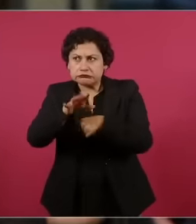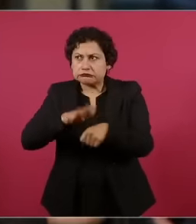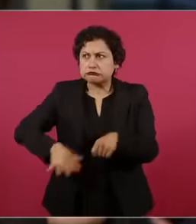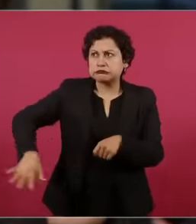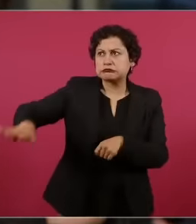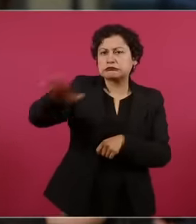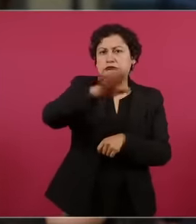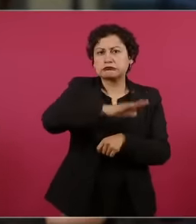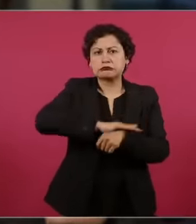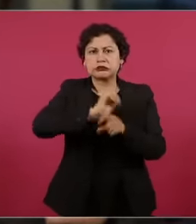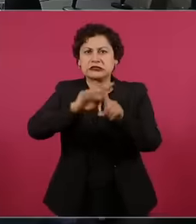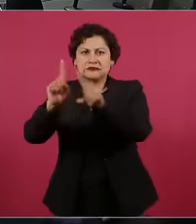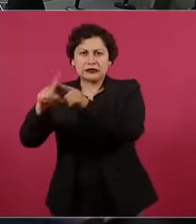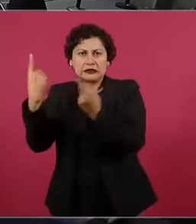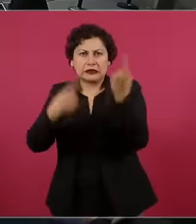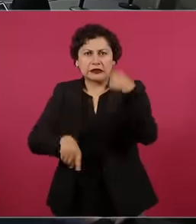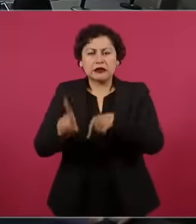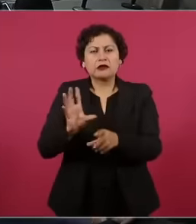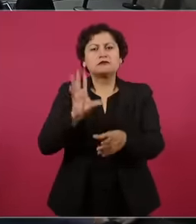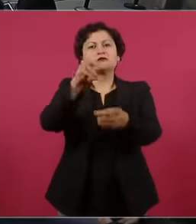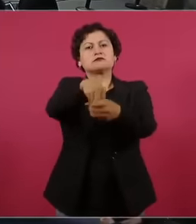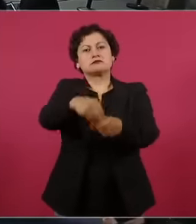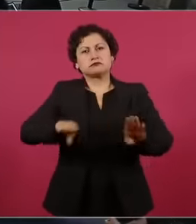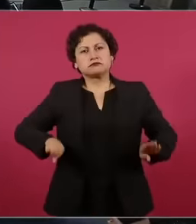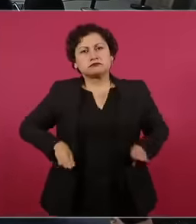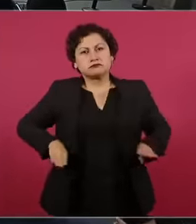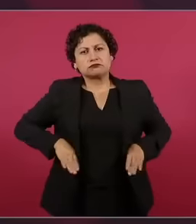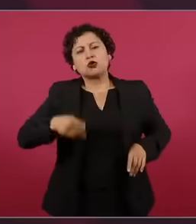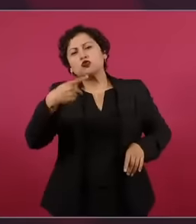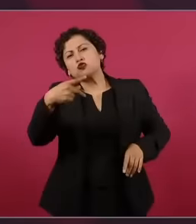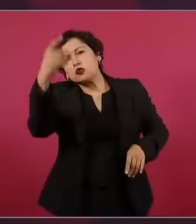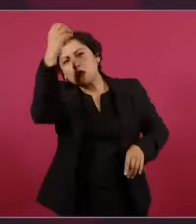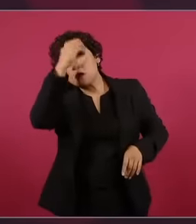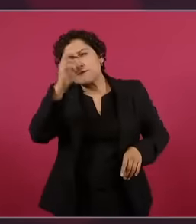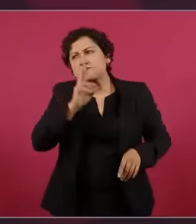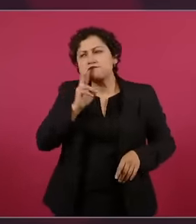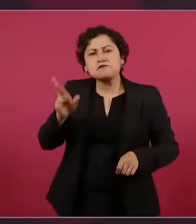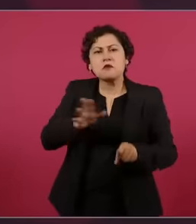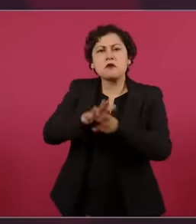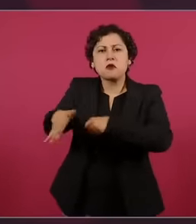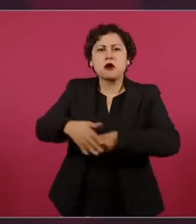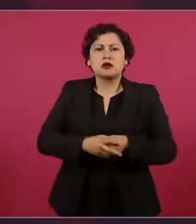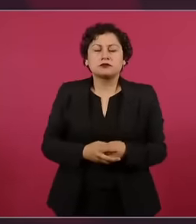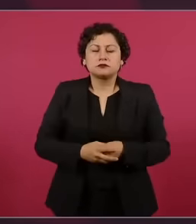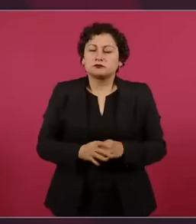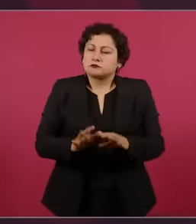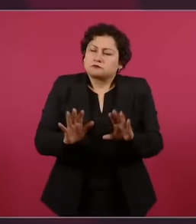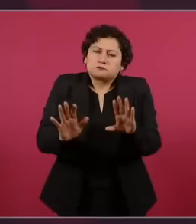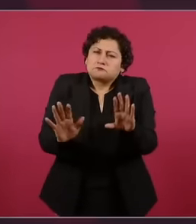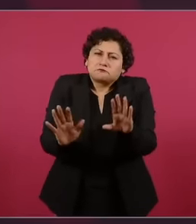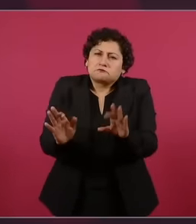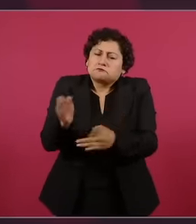statements, he is within his rights, like all of our adversaries who are not our